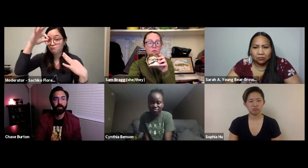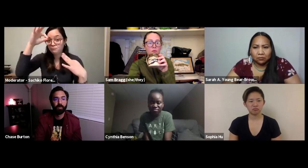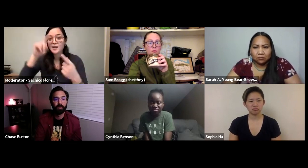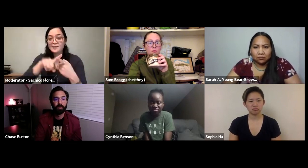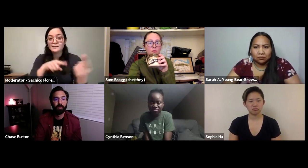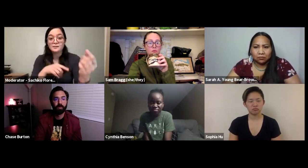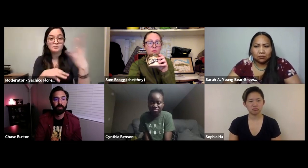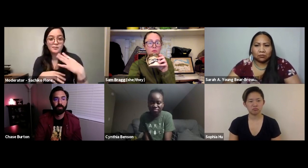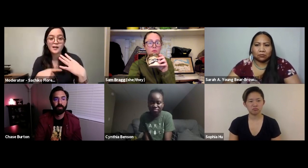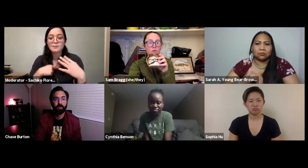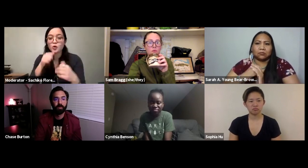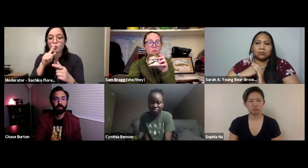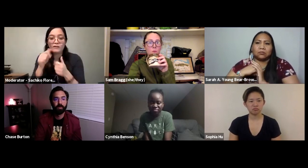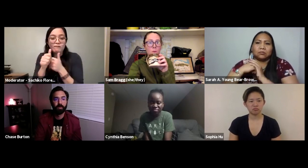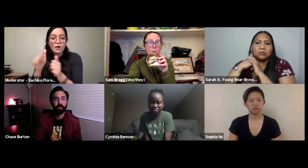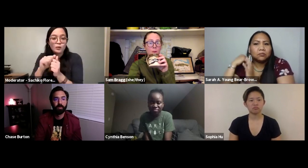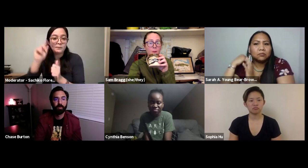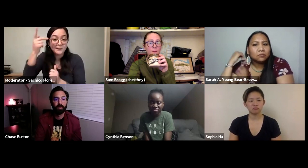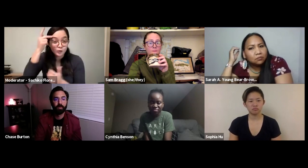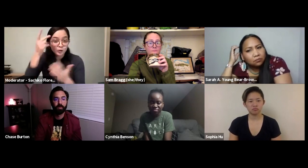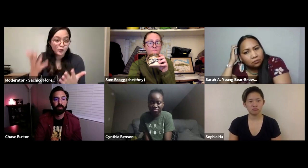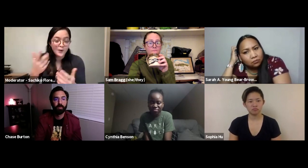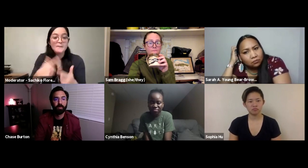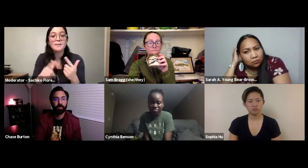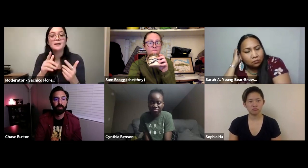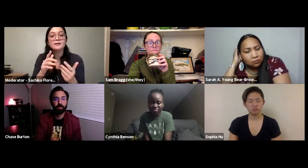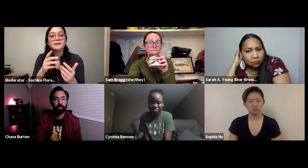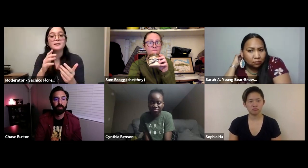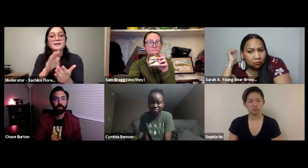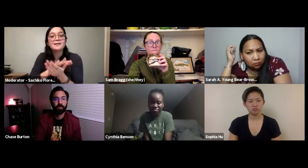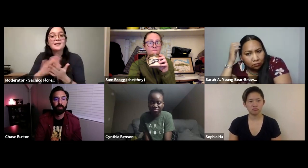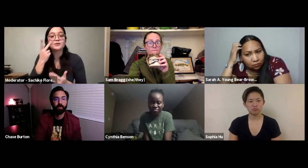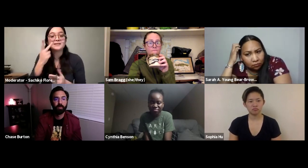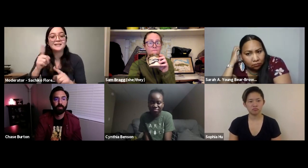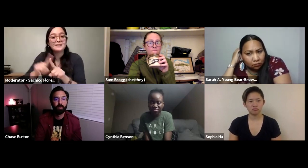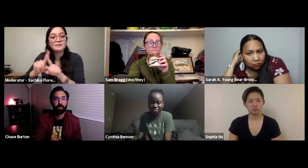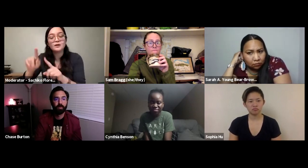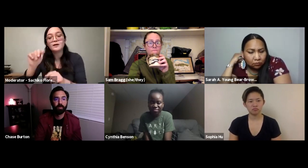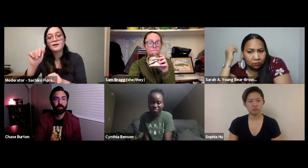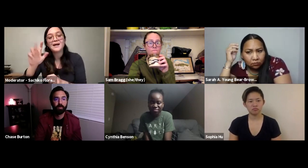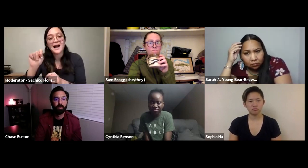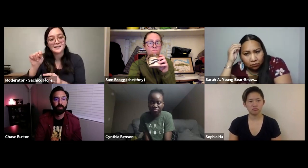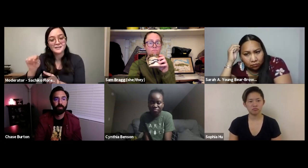could expand a little bit. Maybe I can share, then you can share. I don't follow politics